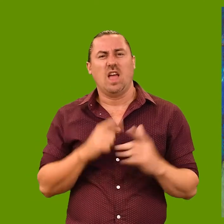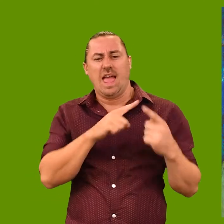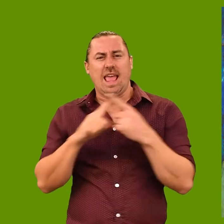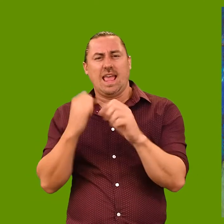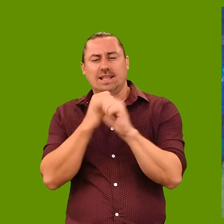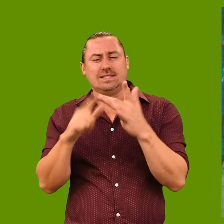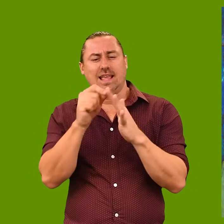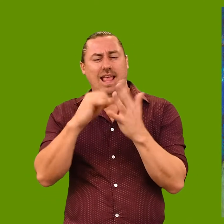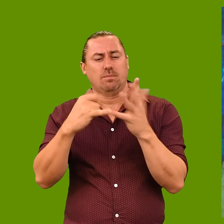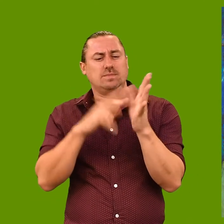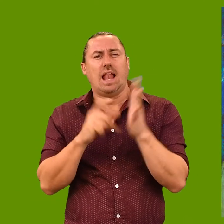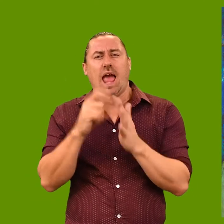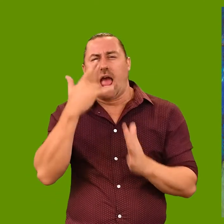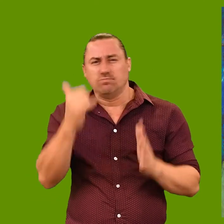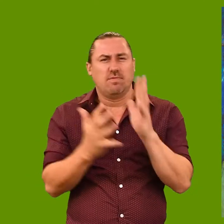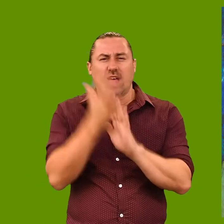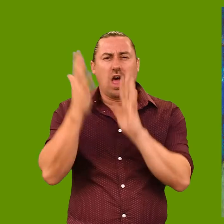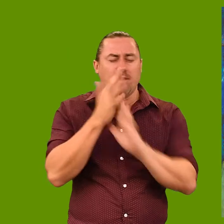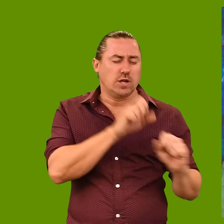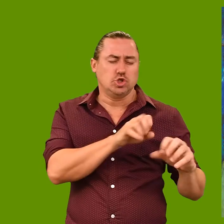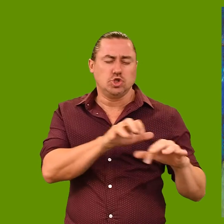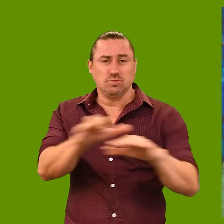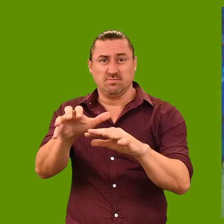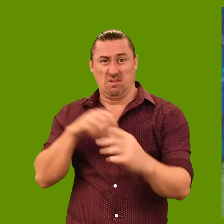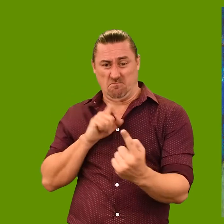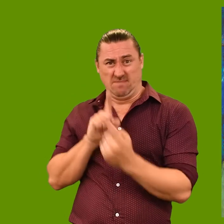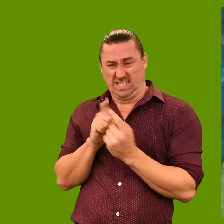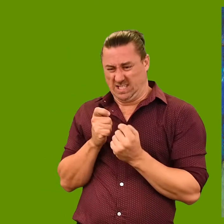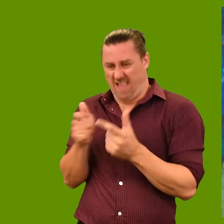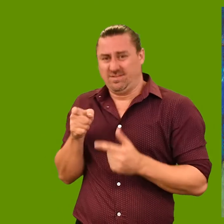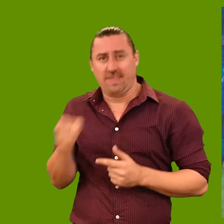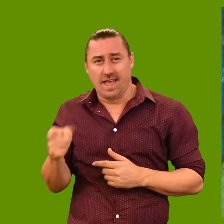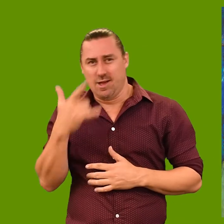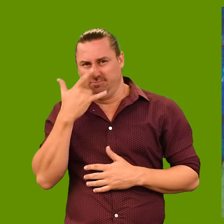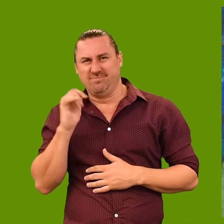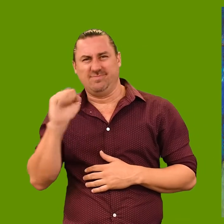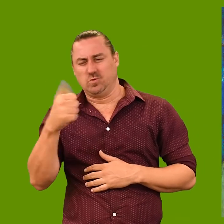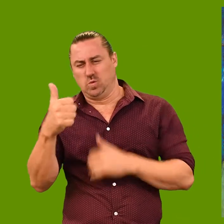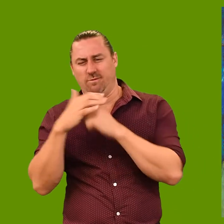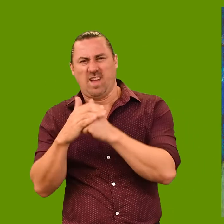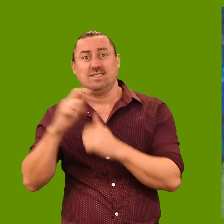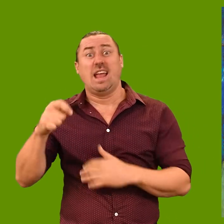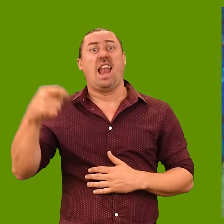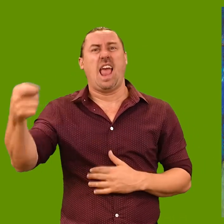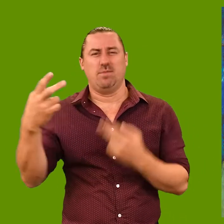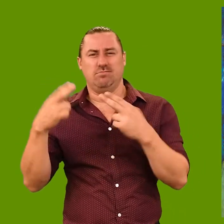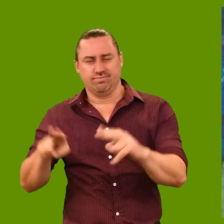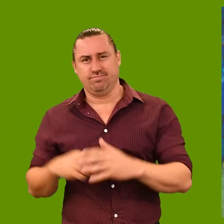‘I met with Bruce just after the devastating bushfires swept through East Gippsland, which took the life of his close neighbour and good friend.